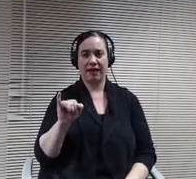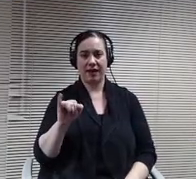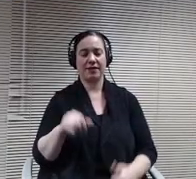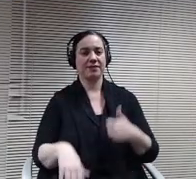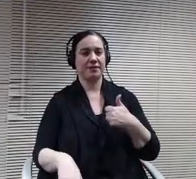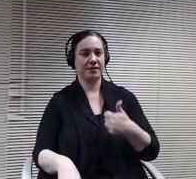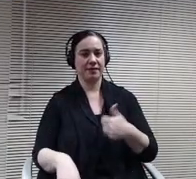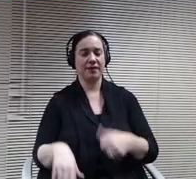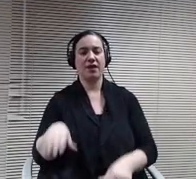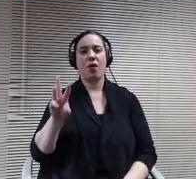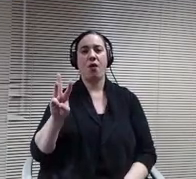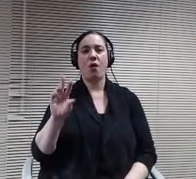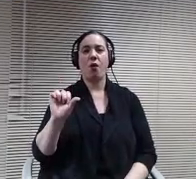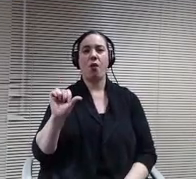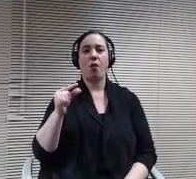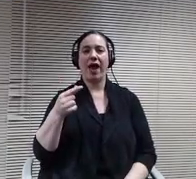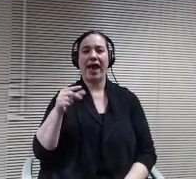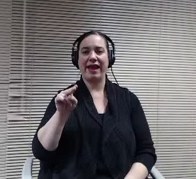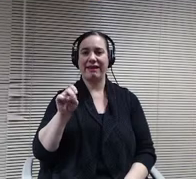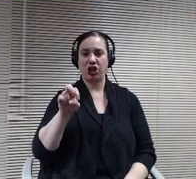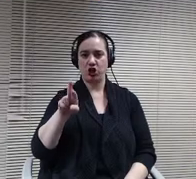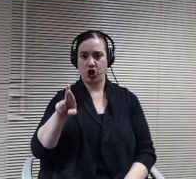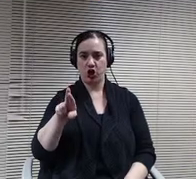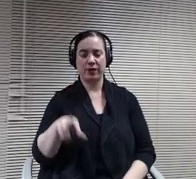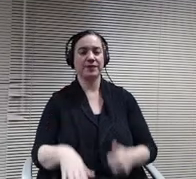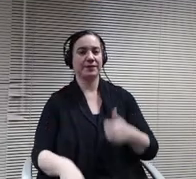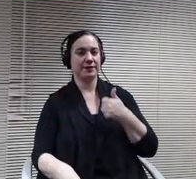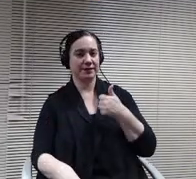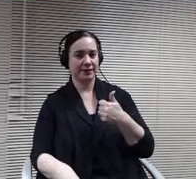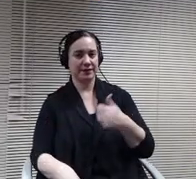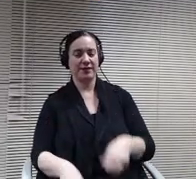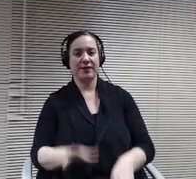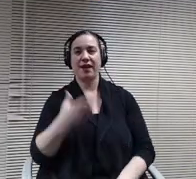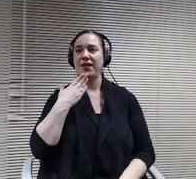I thank you great with seven eyes. Motion carries our